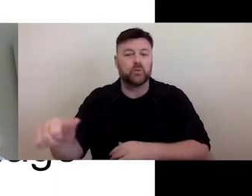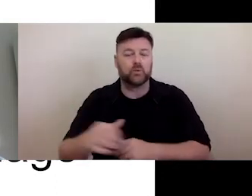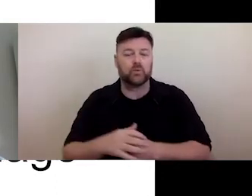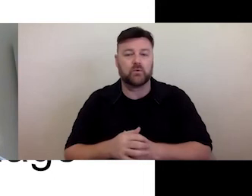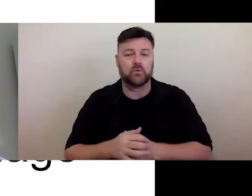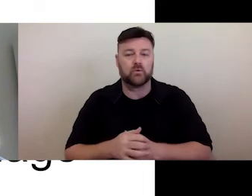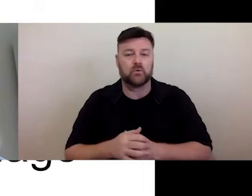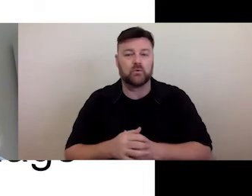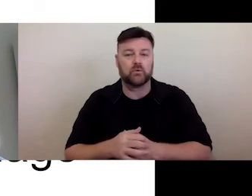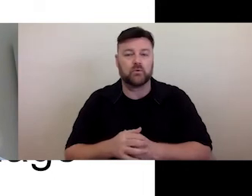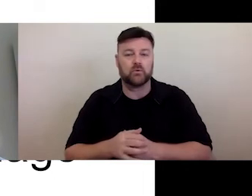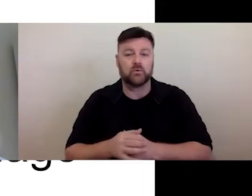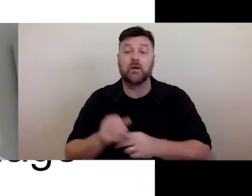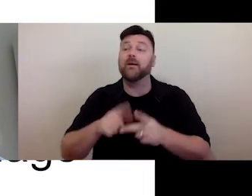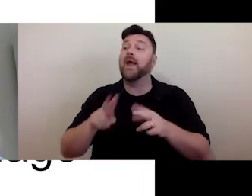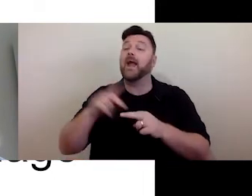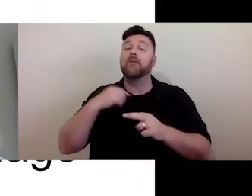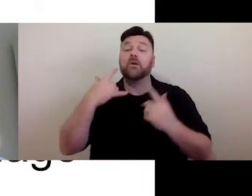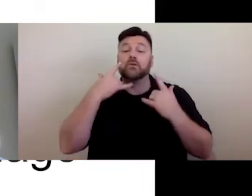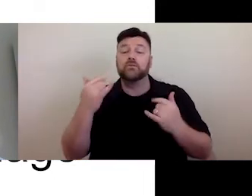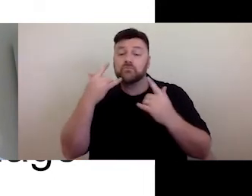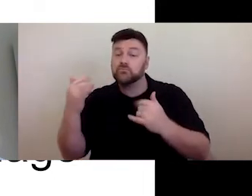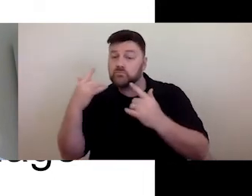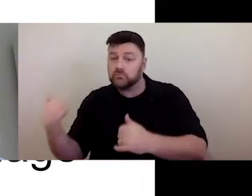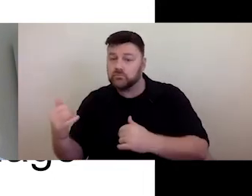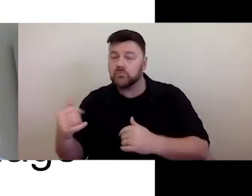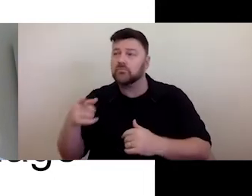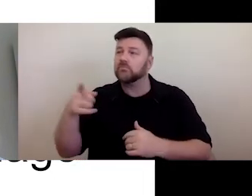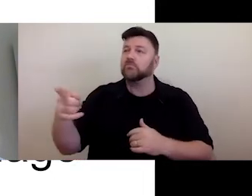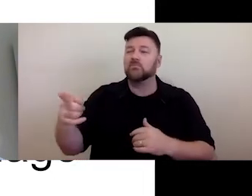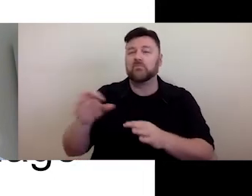back on a regular basis to see whether you've upgraded your services.